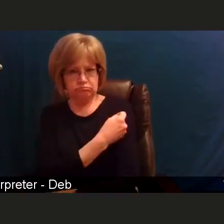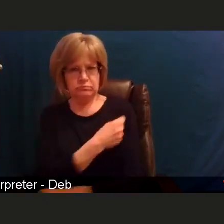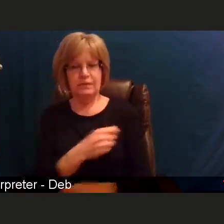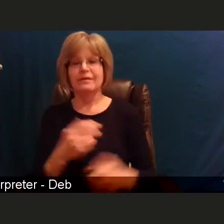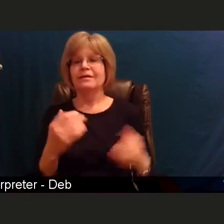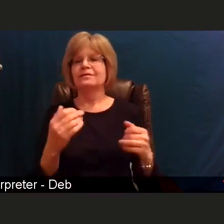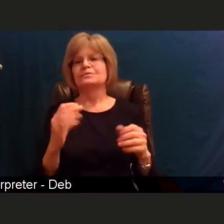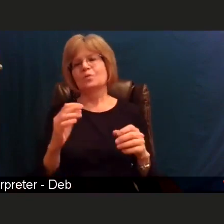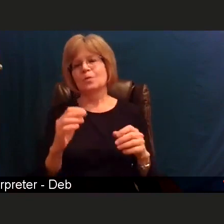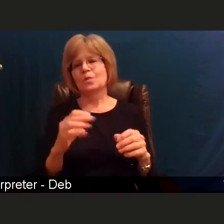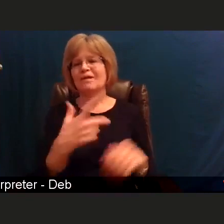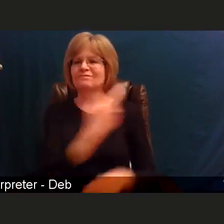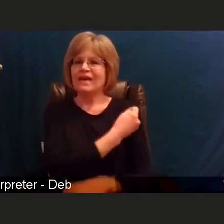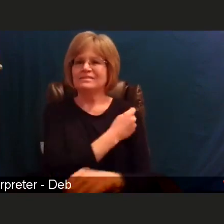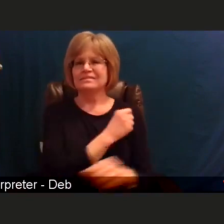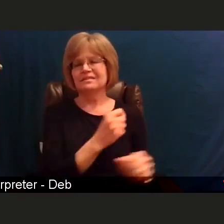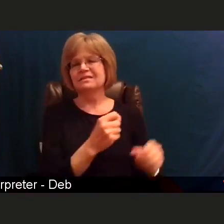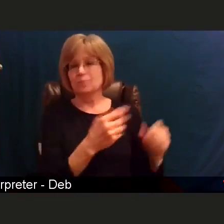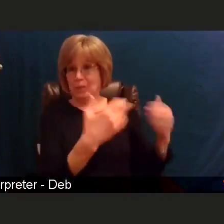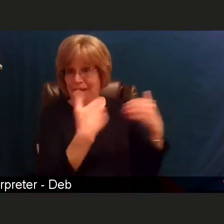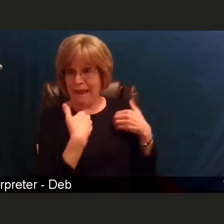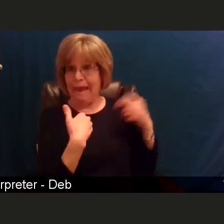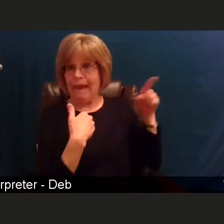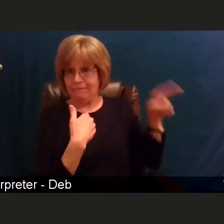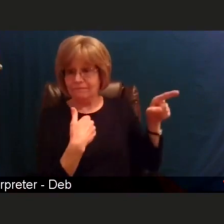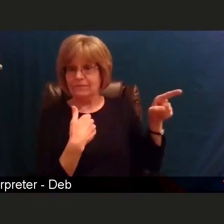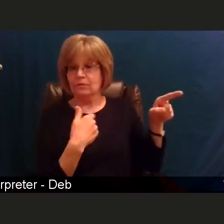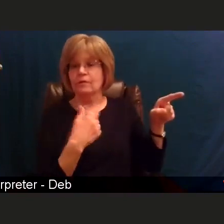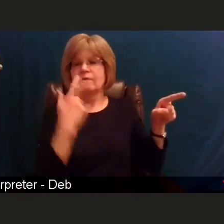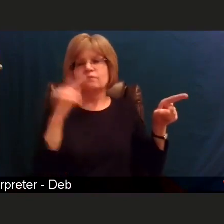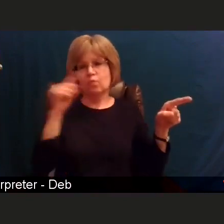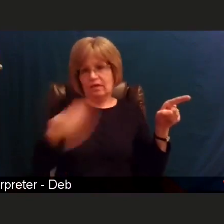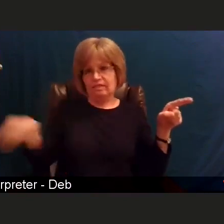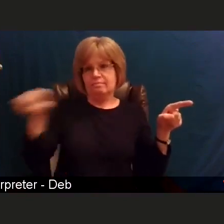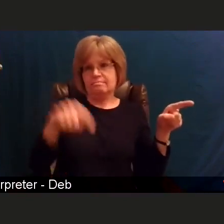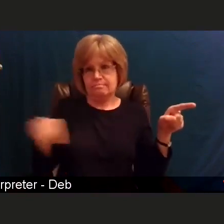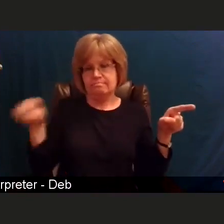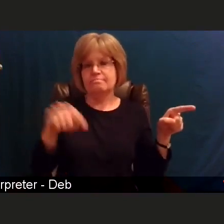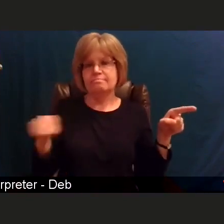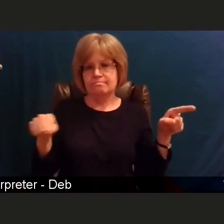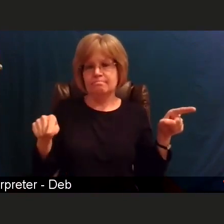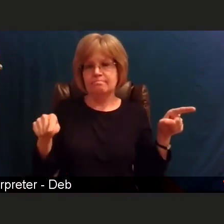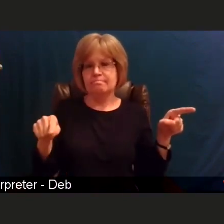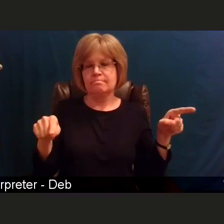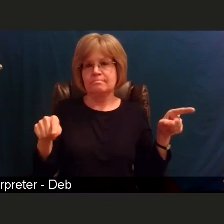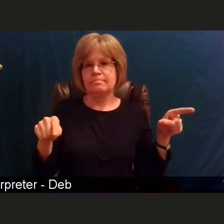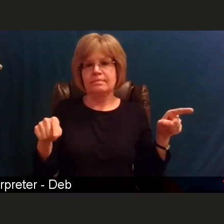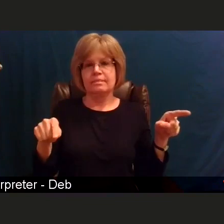in order to make sure that that happens. It's important to try to get as many tier 1A people